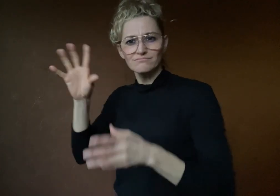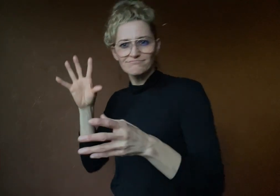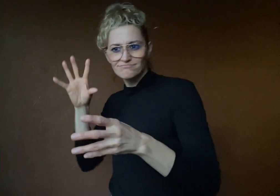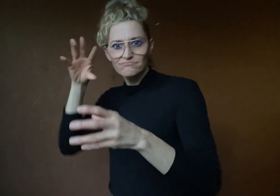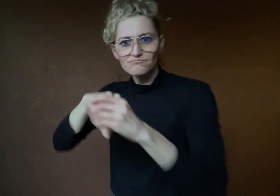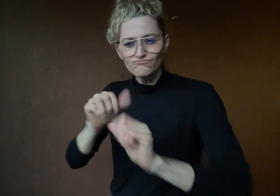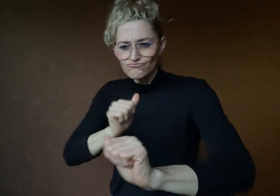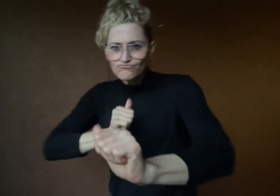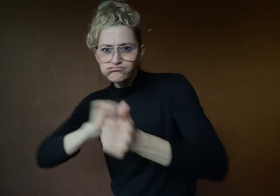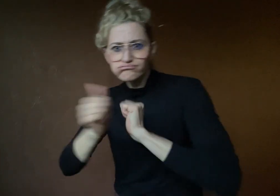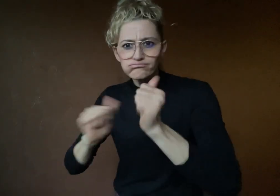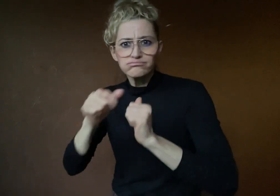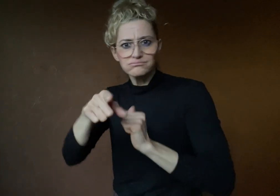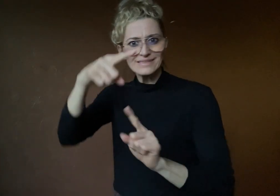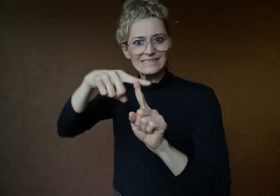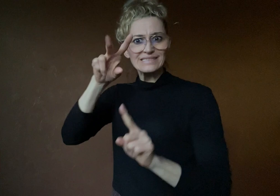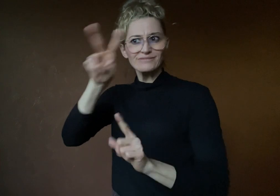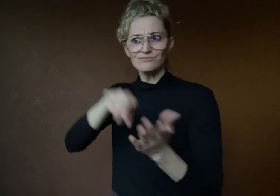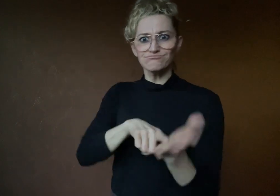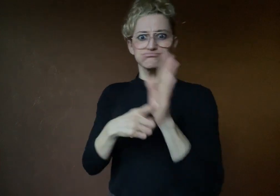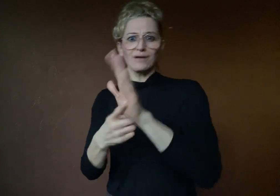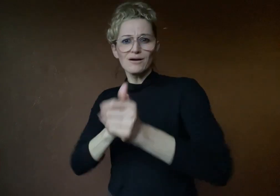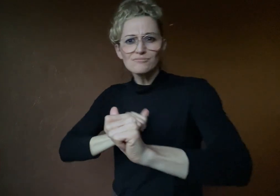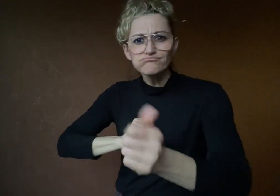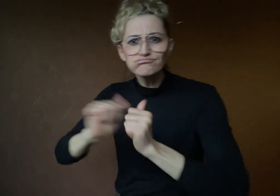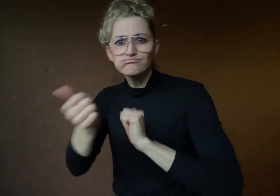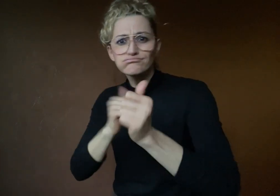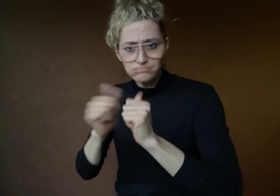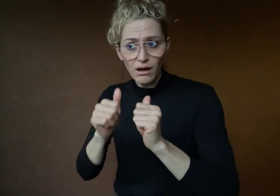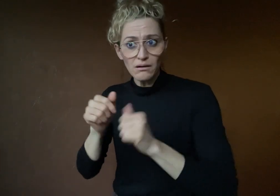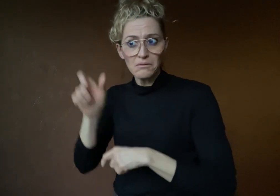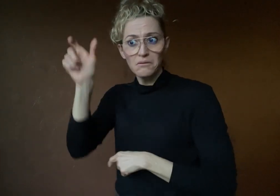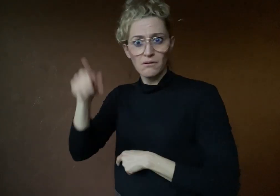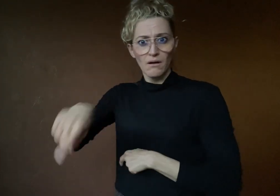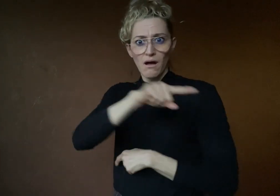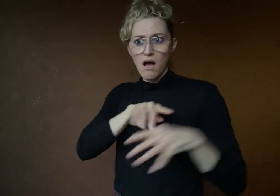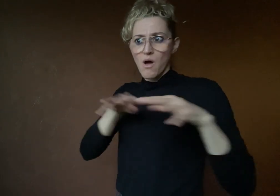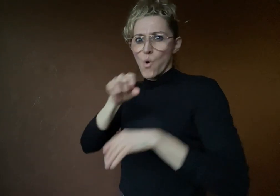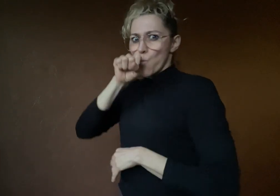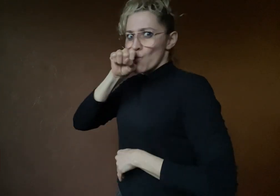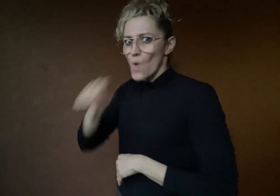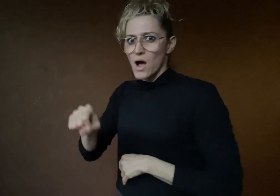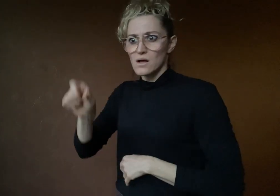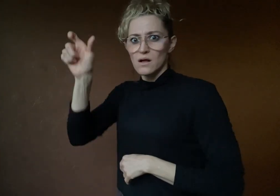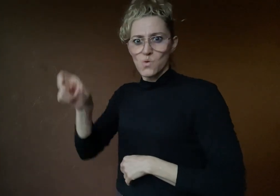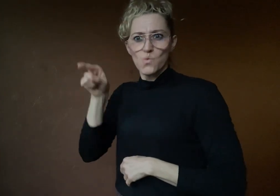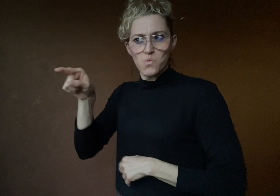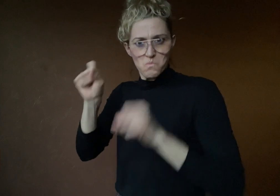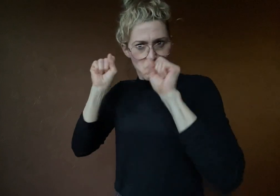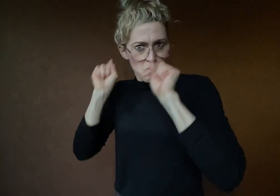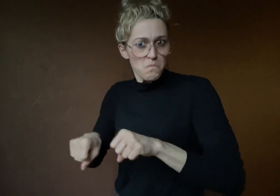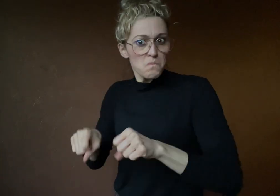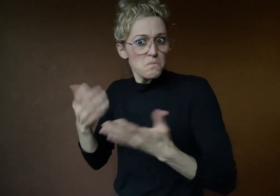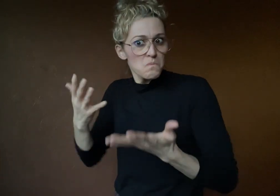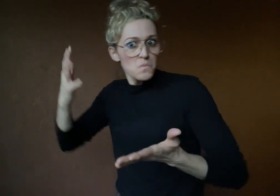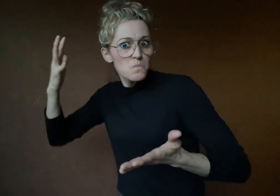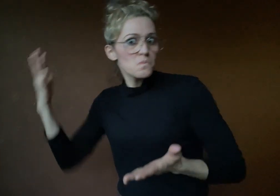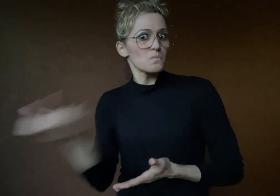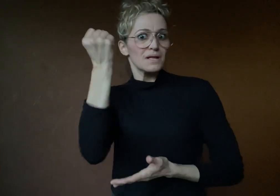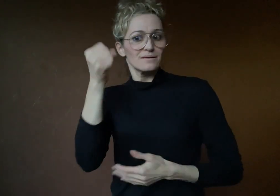deaf person to compete in the show, among the favourites